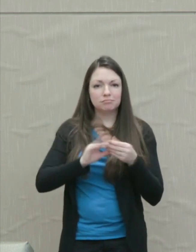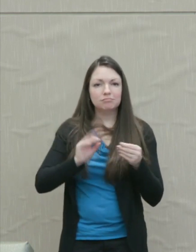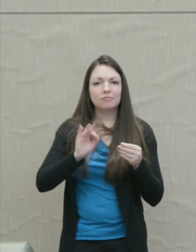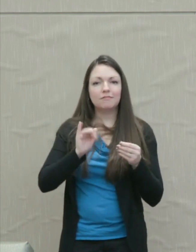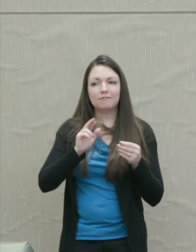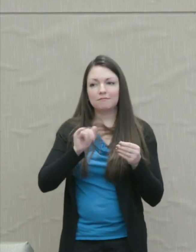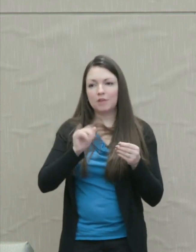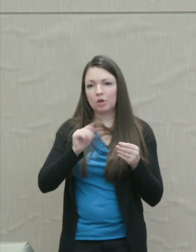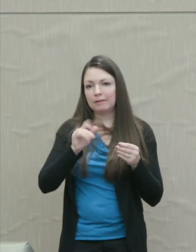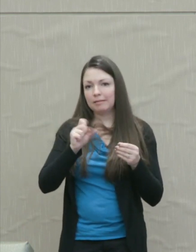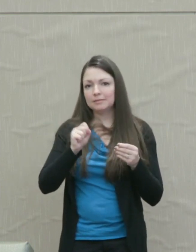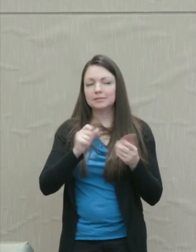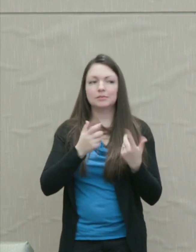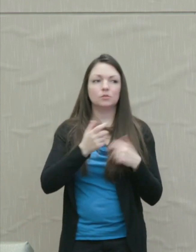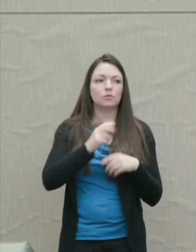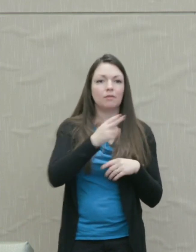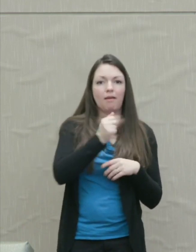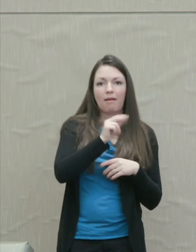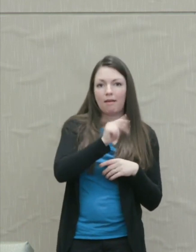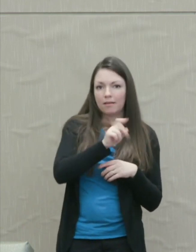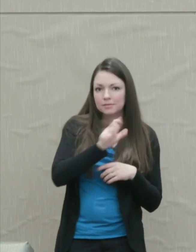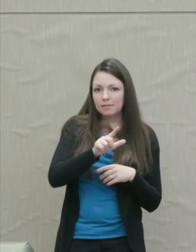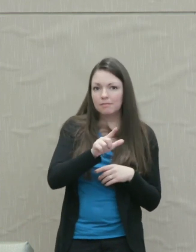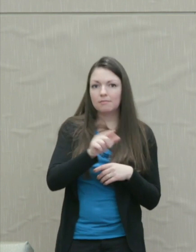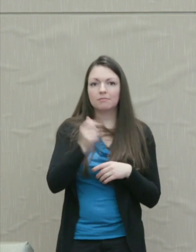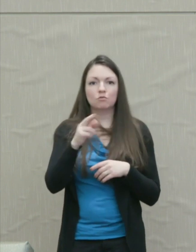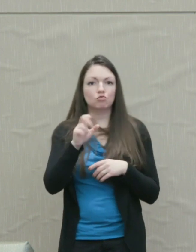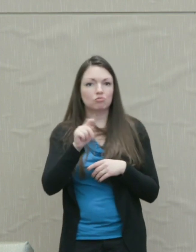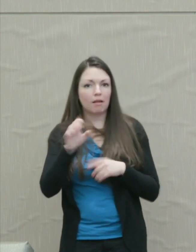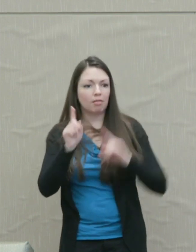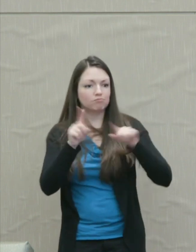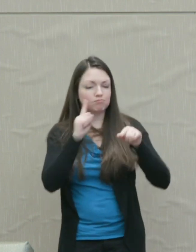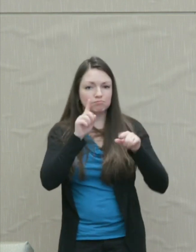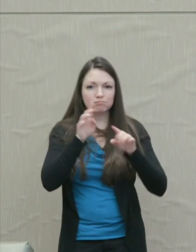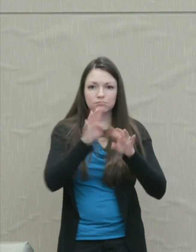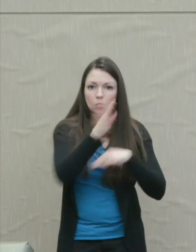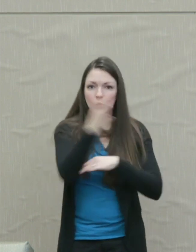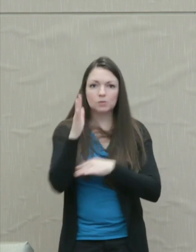Hansel and Gretel wander into the woods to search for food.